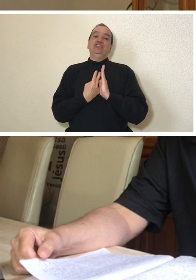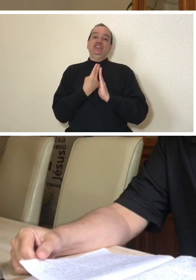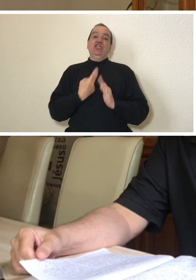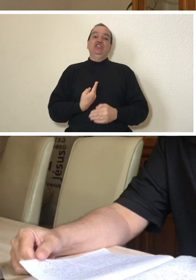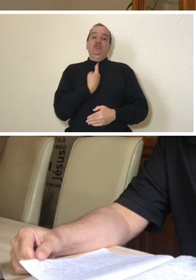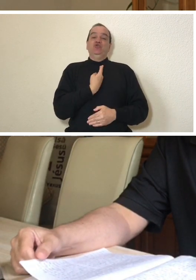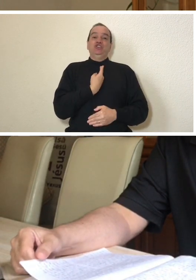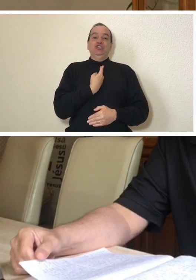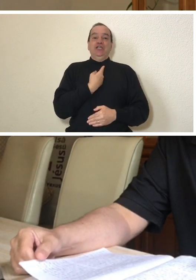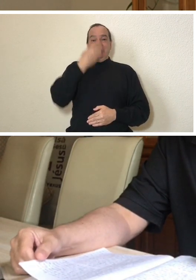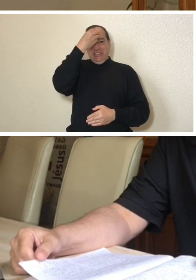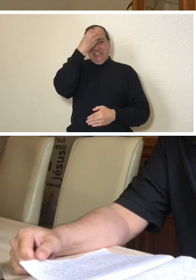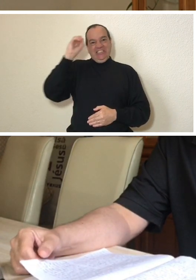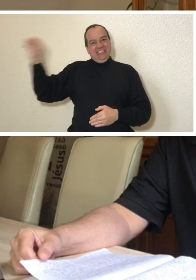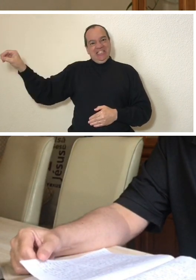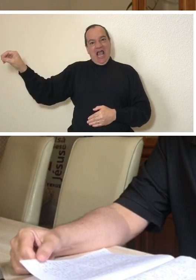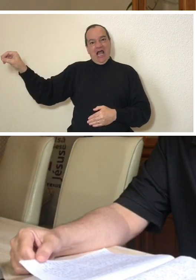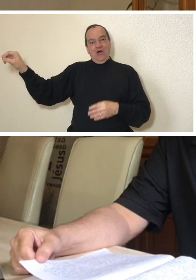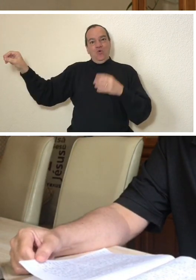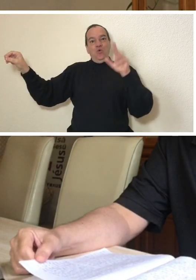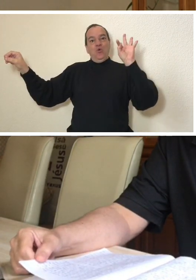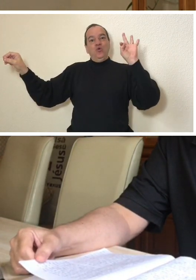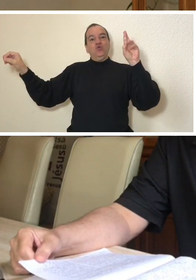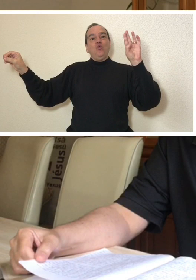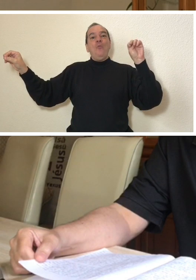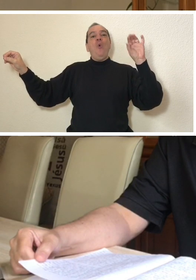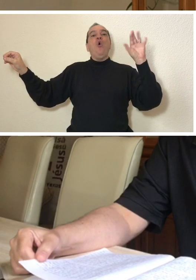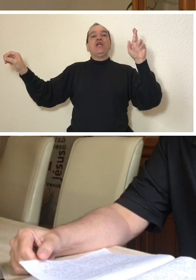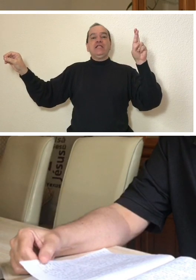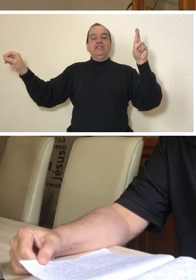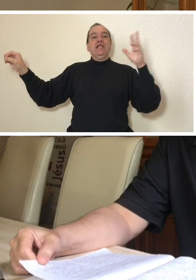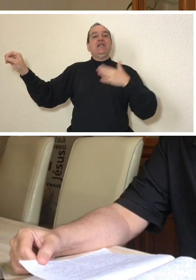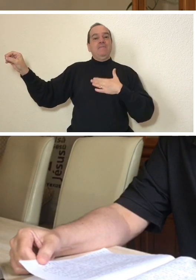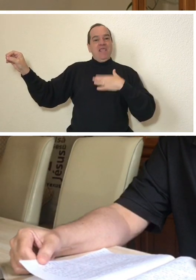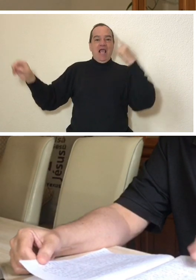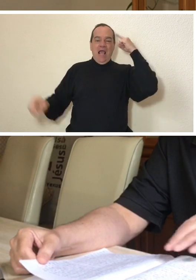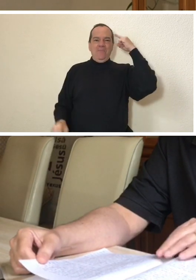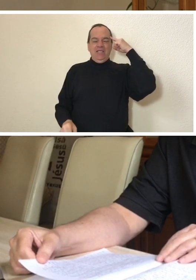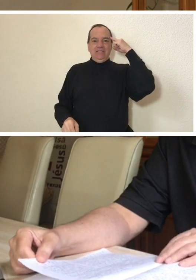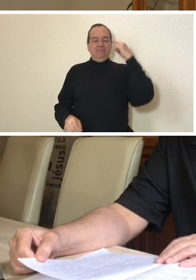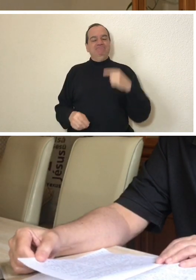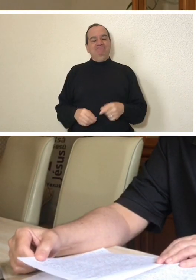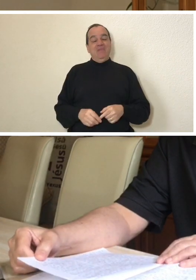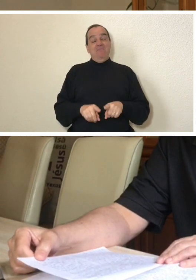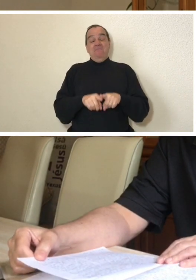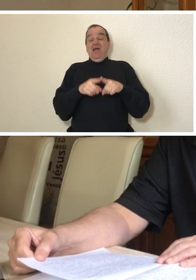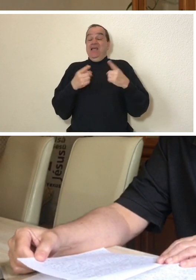surgery, which for doctors was a simple and quick process,